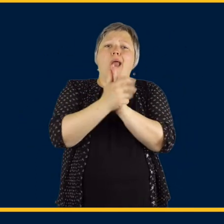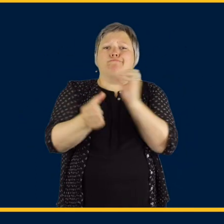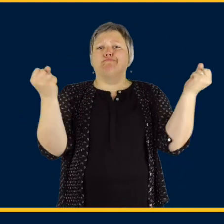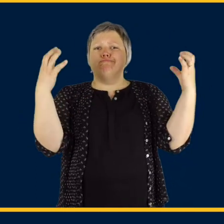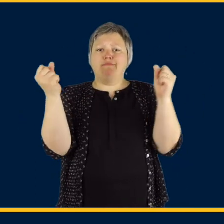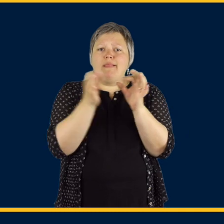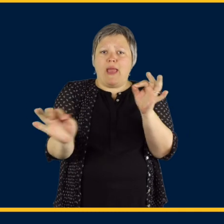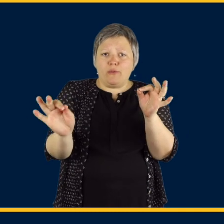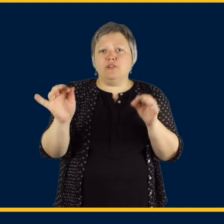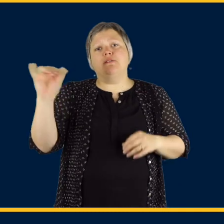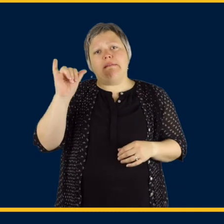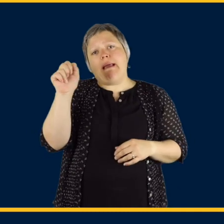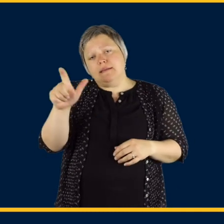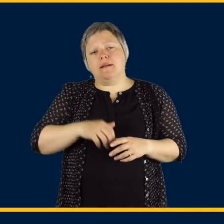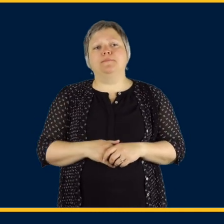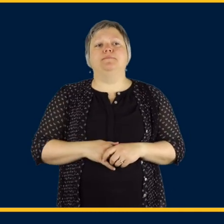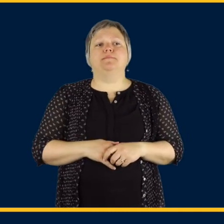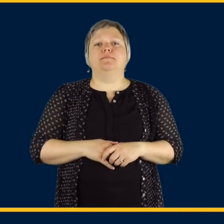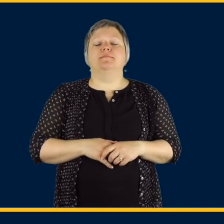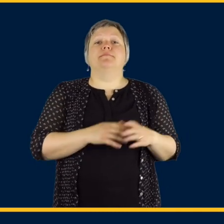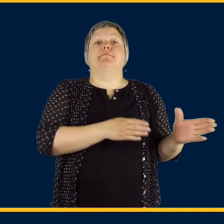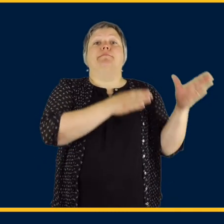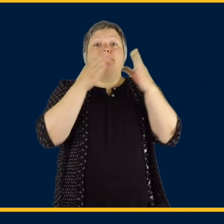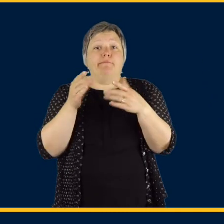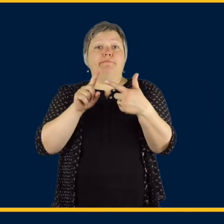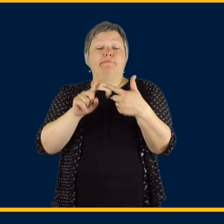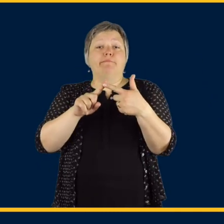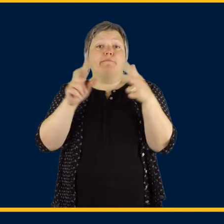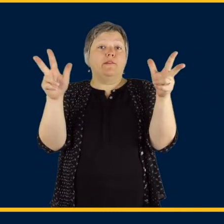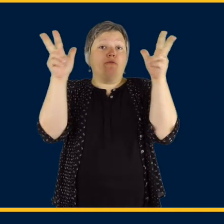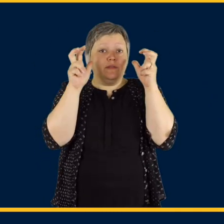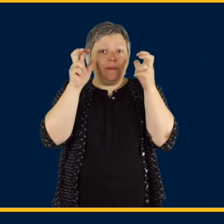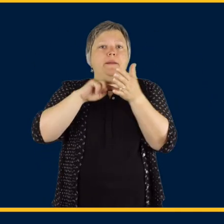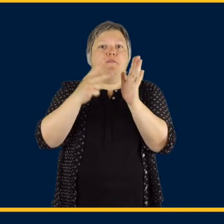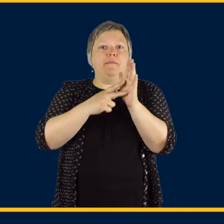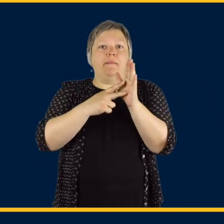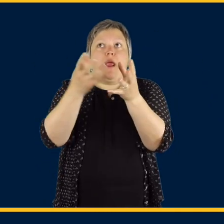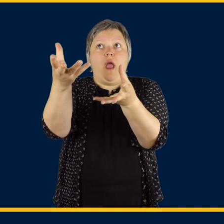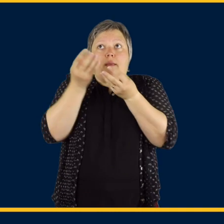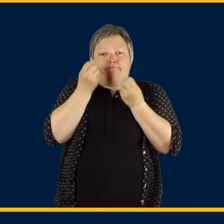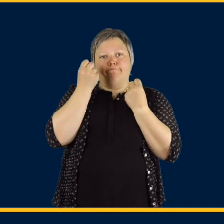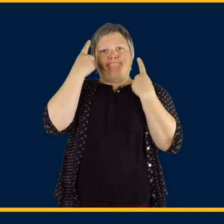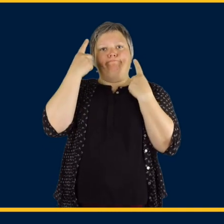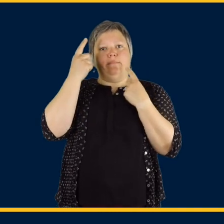fluently like American Sign Language or English. Now, receptive language is the ability to receive and to understand language.